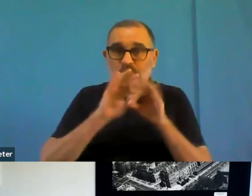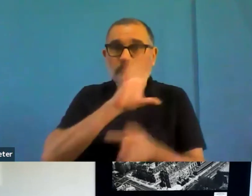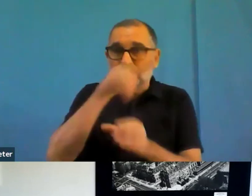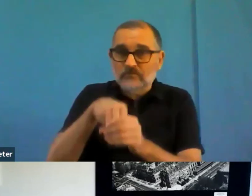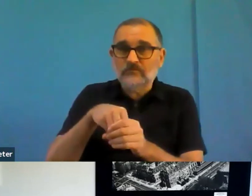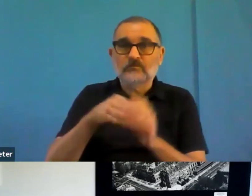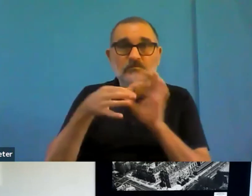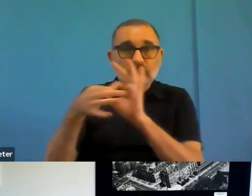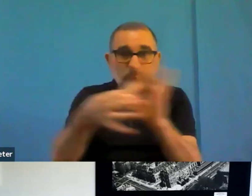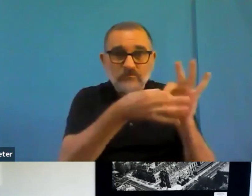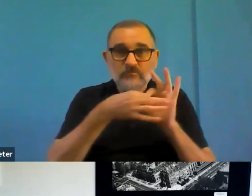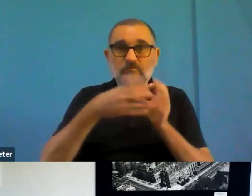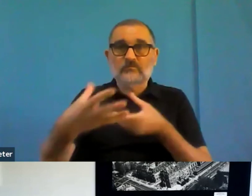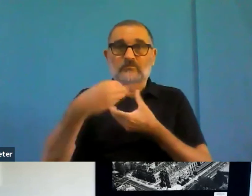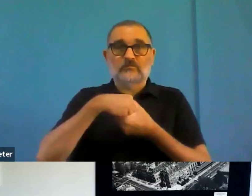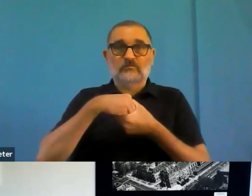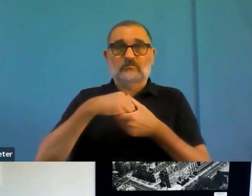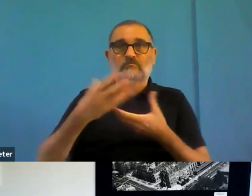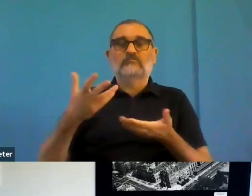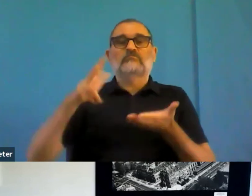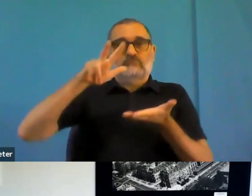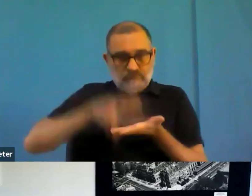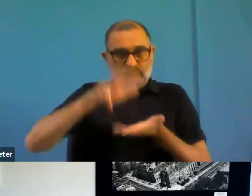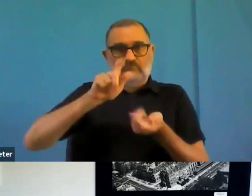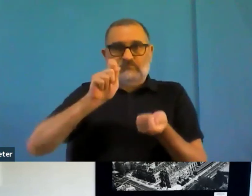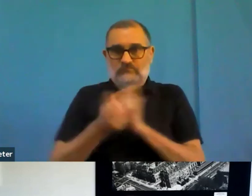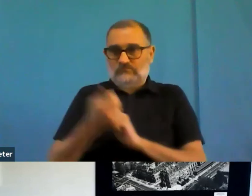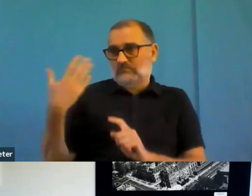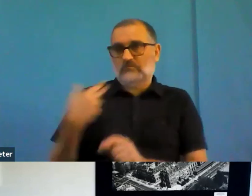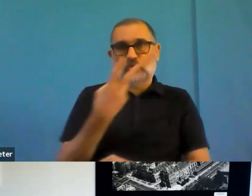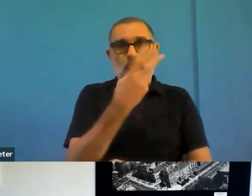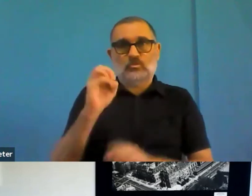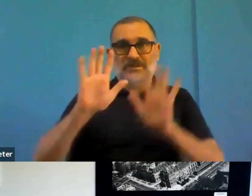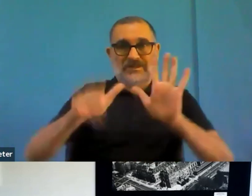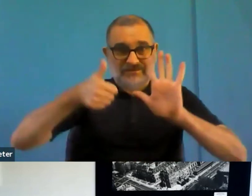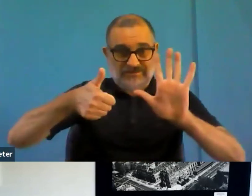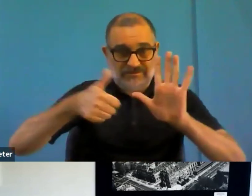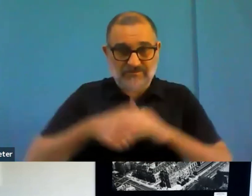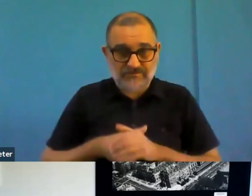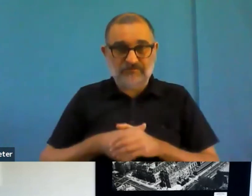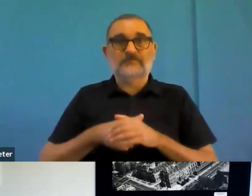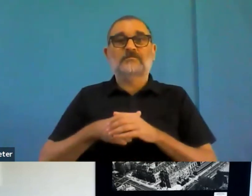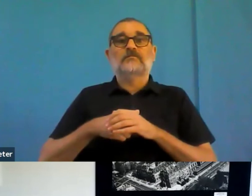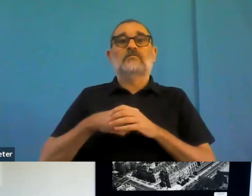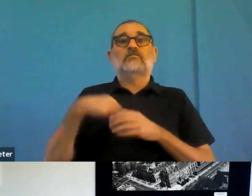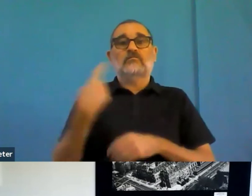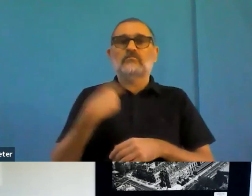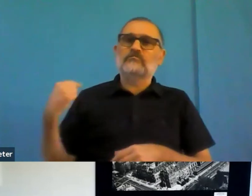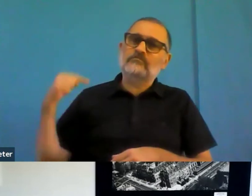it working in practice, and, and clearly in some places, it's working a lot better practice than in others. And clearly it hasn't solved all the problems yet.